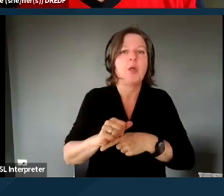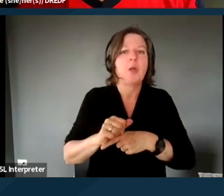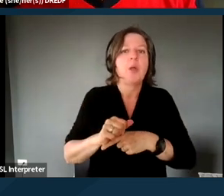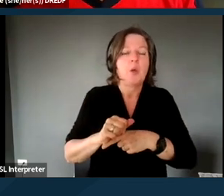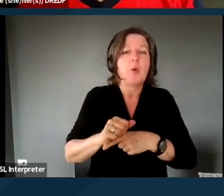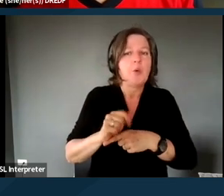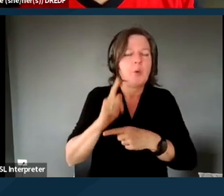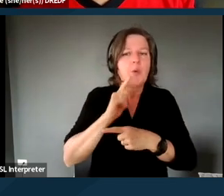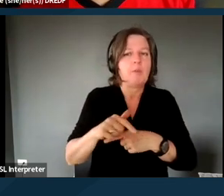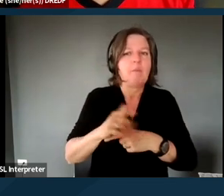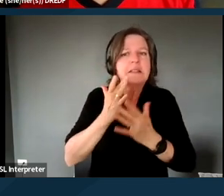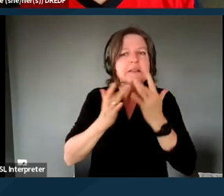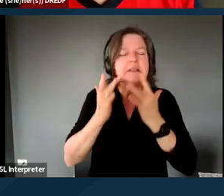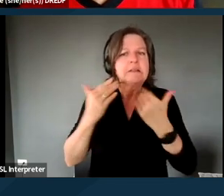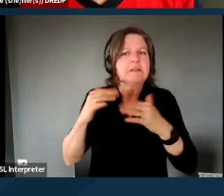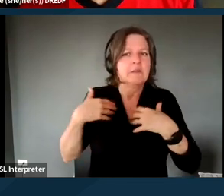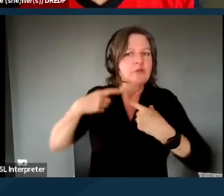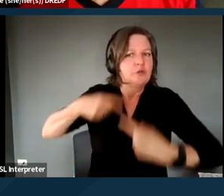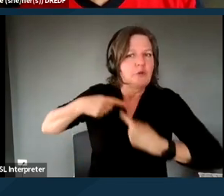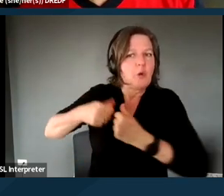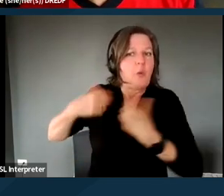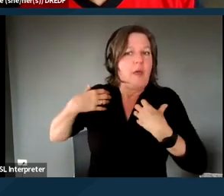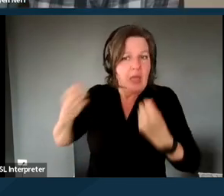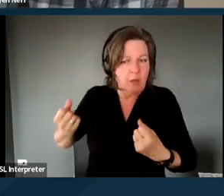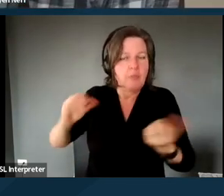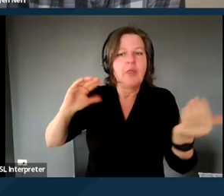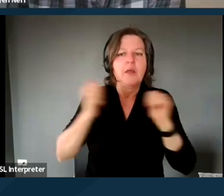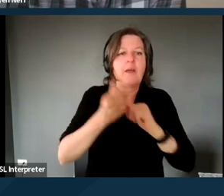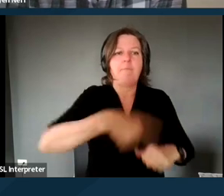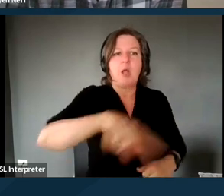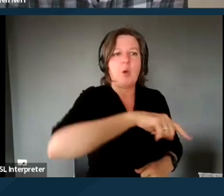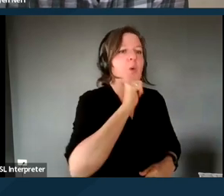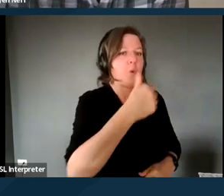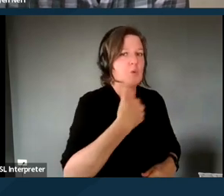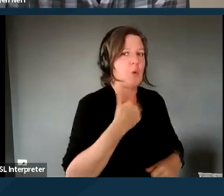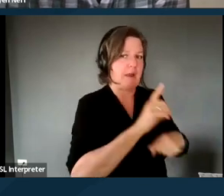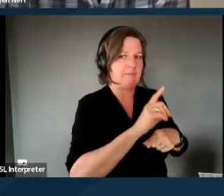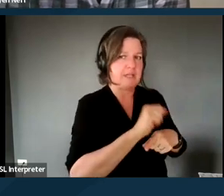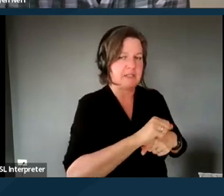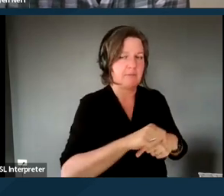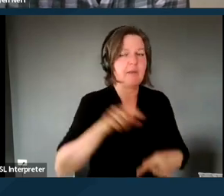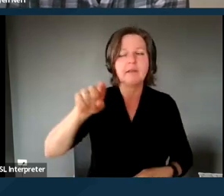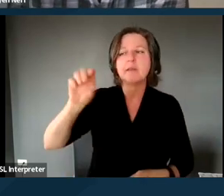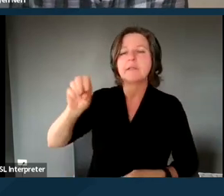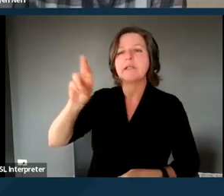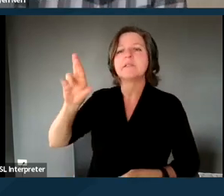than those who don't have disabilities. And I'll just add to go off what you were saying, Sylvia,